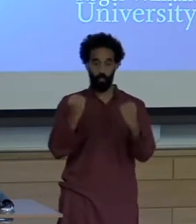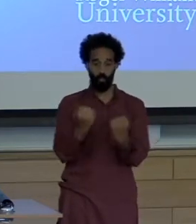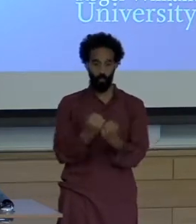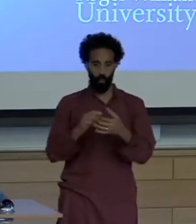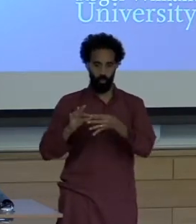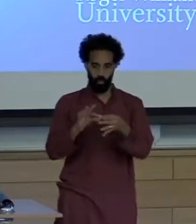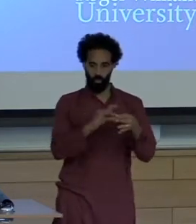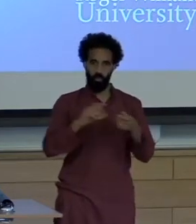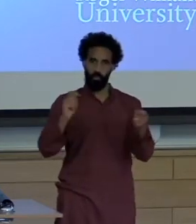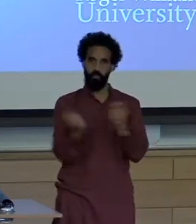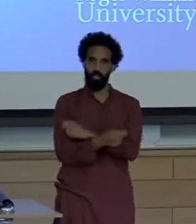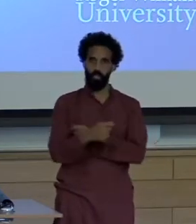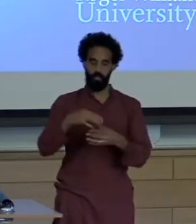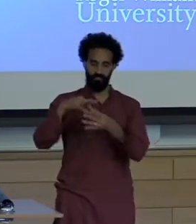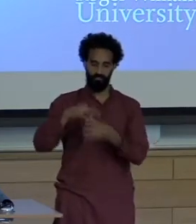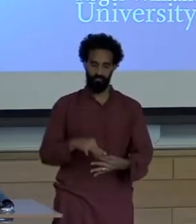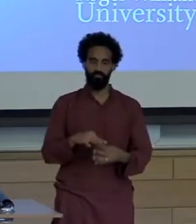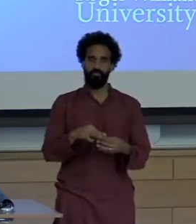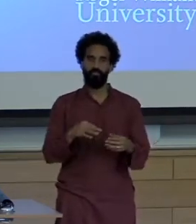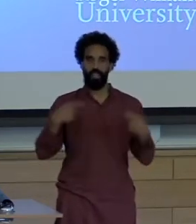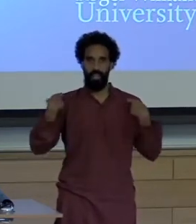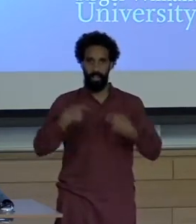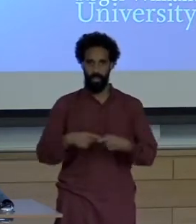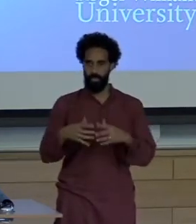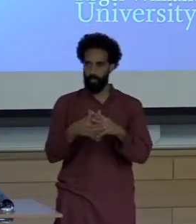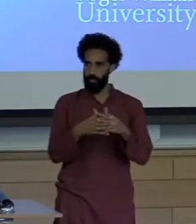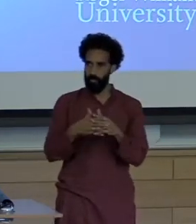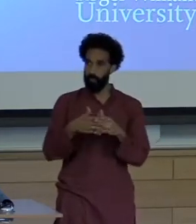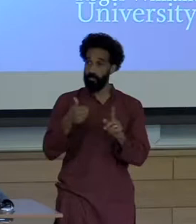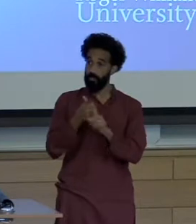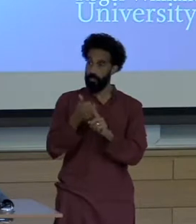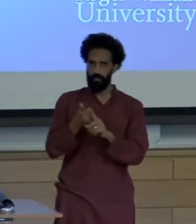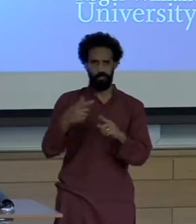Paula has authored journal articles book chapters on topics related to